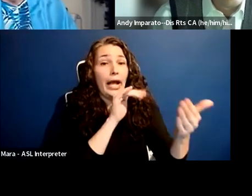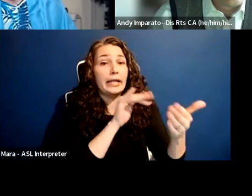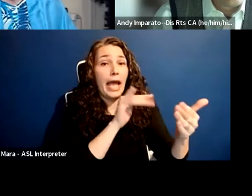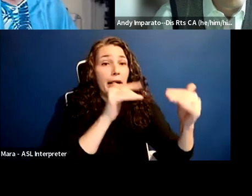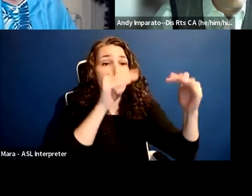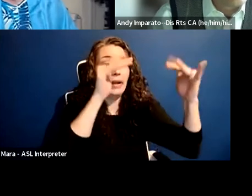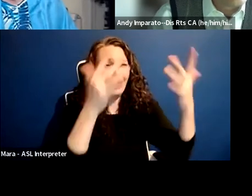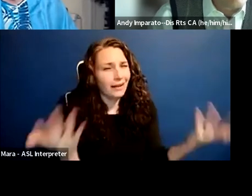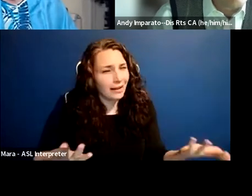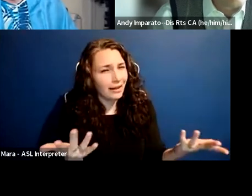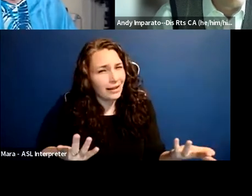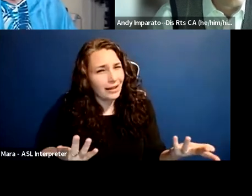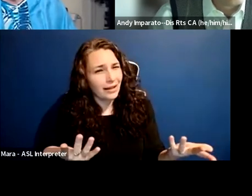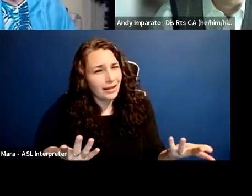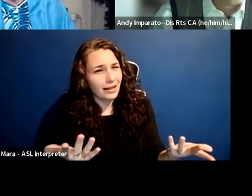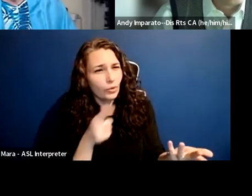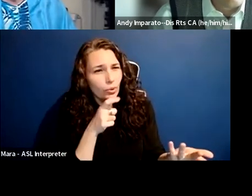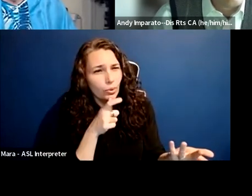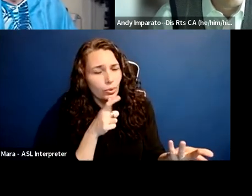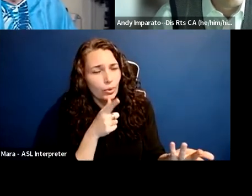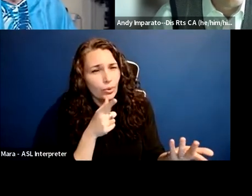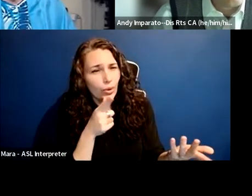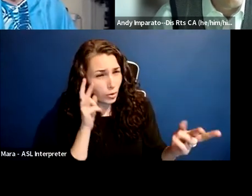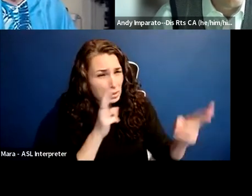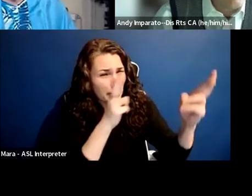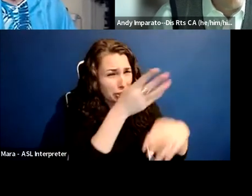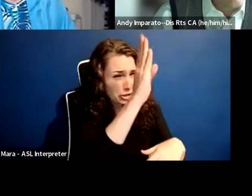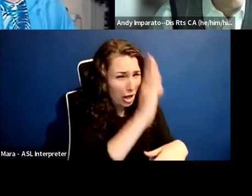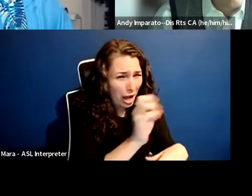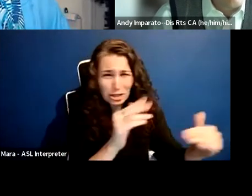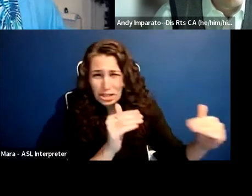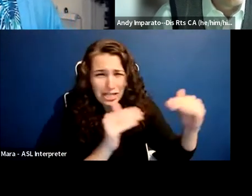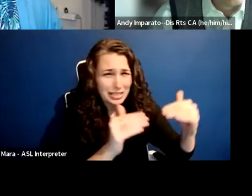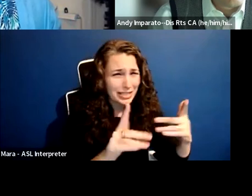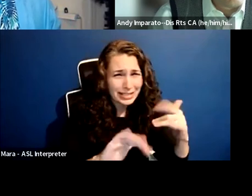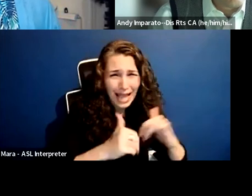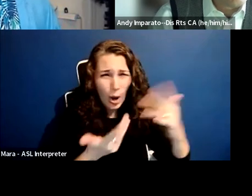So I just, I think there's lots of ways that researchers can support